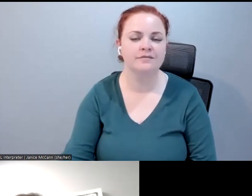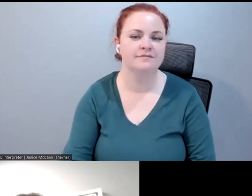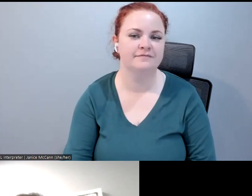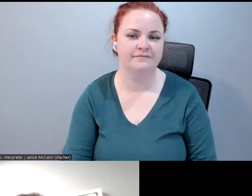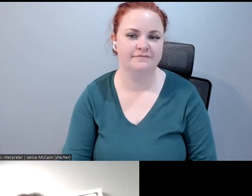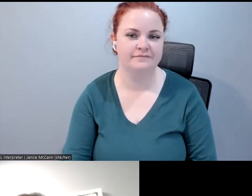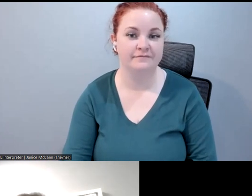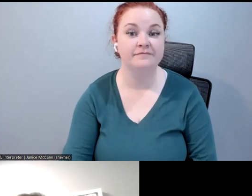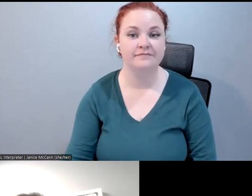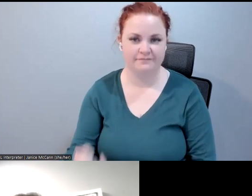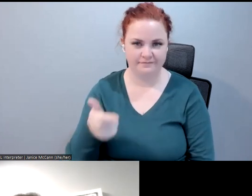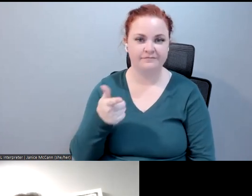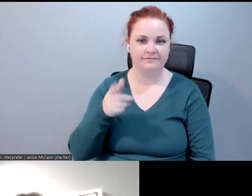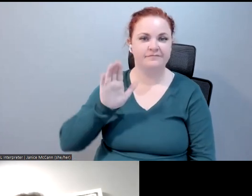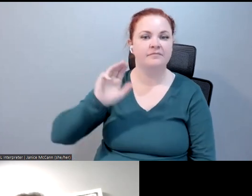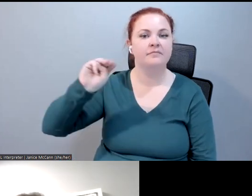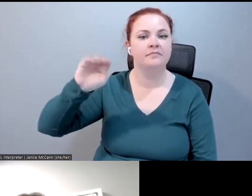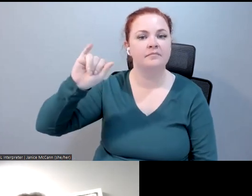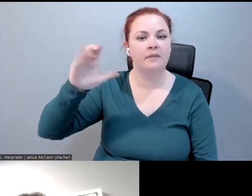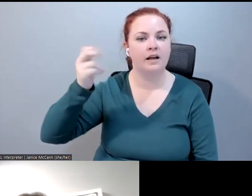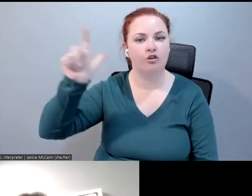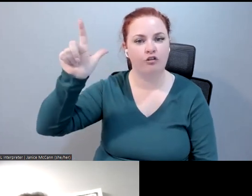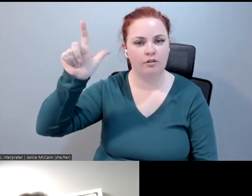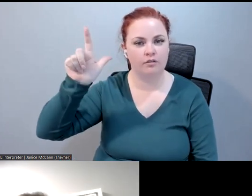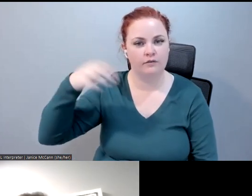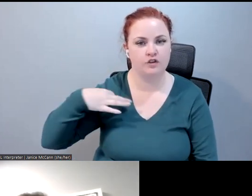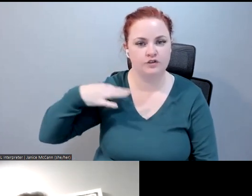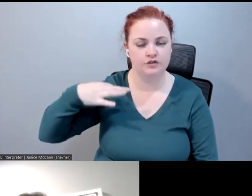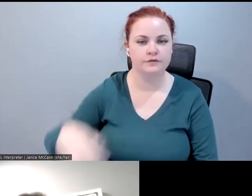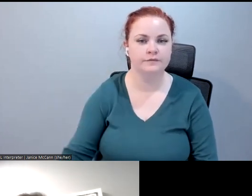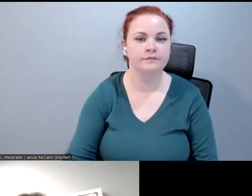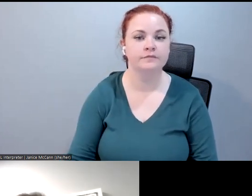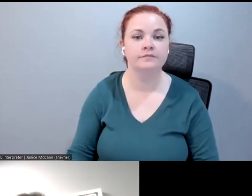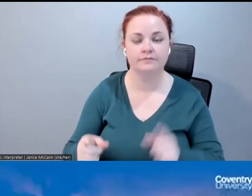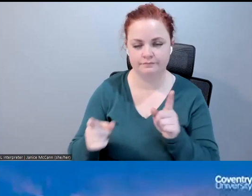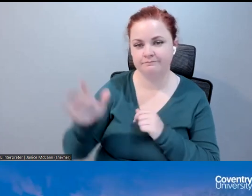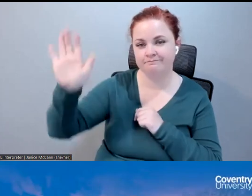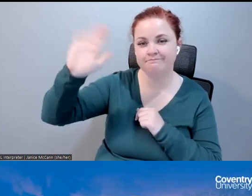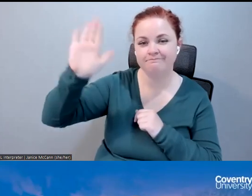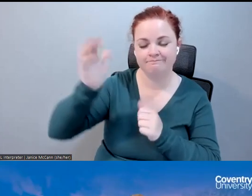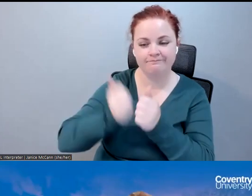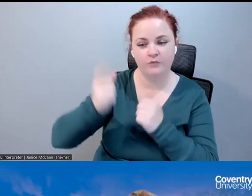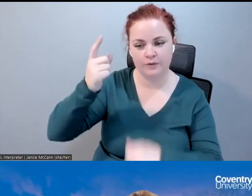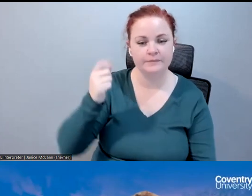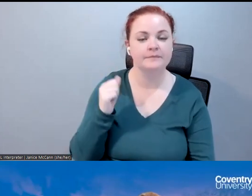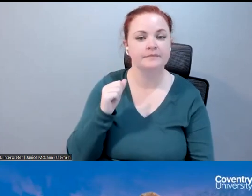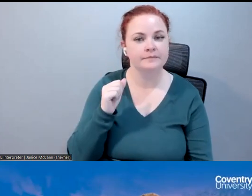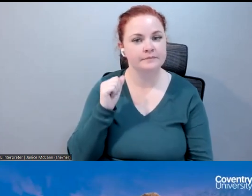There we go, we have Michael. >> Hi, everyone. First of all, I